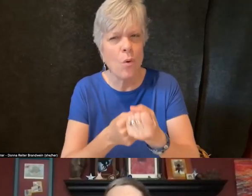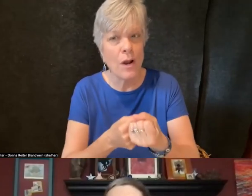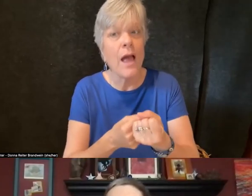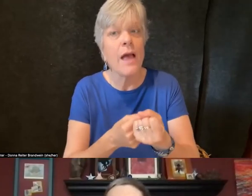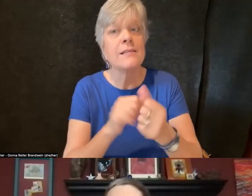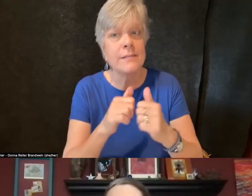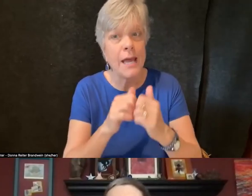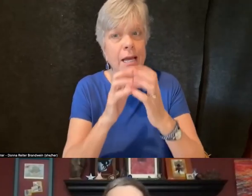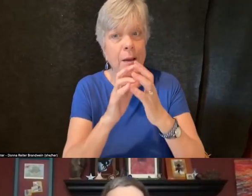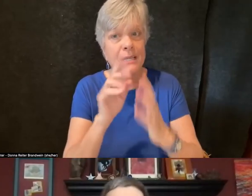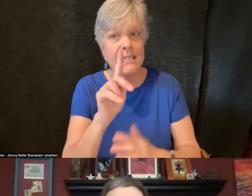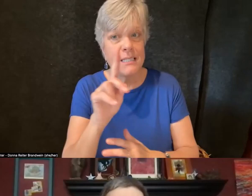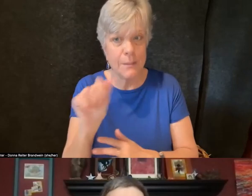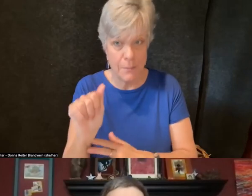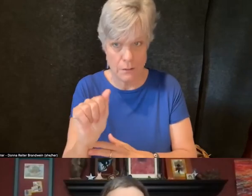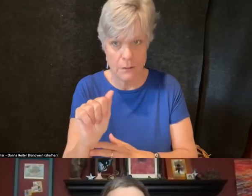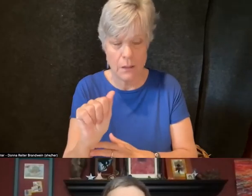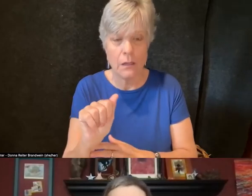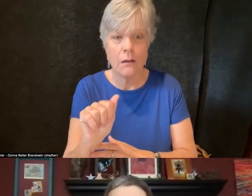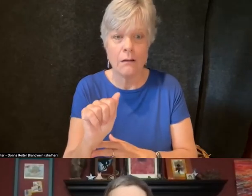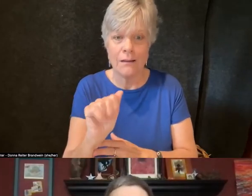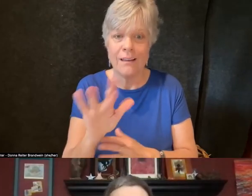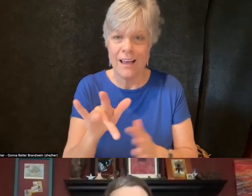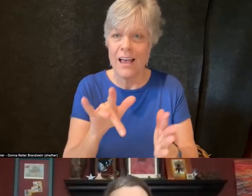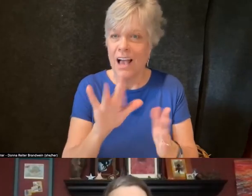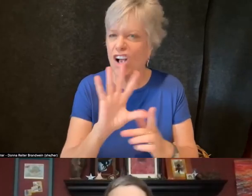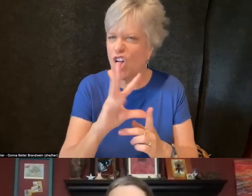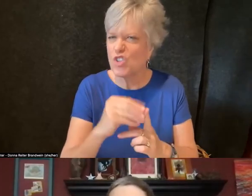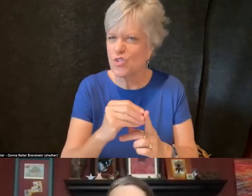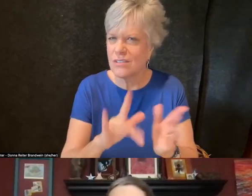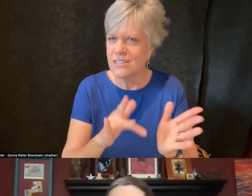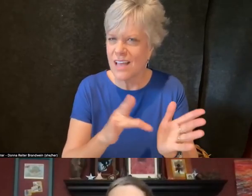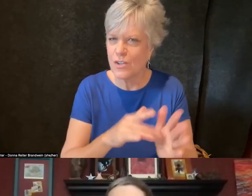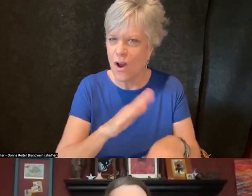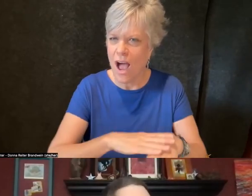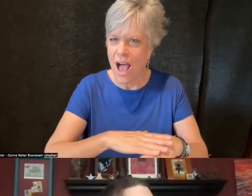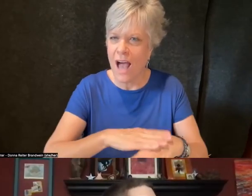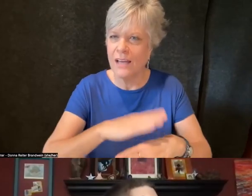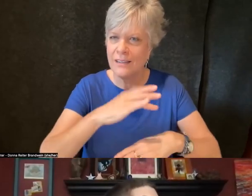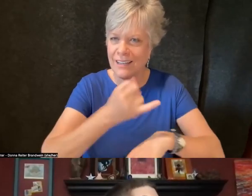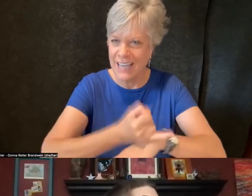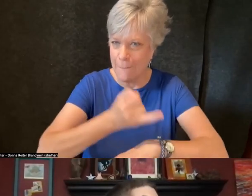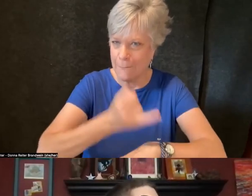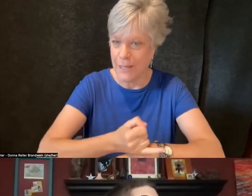So here are some basic stats for Berkeley to provide some context for you all.